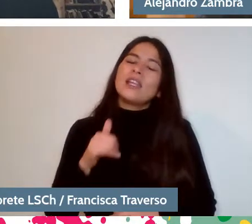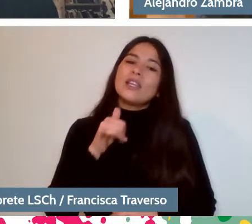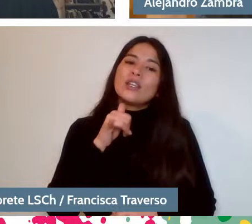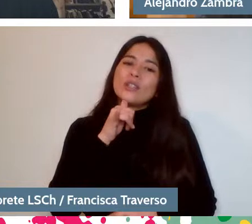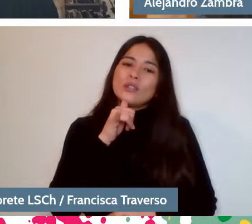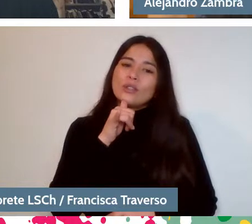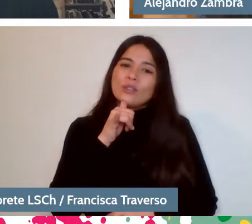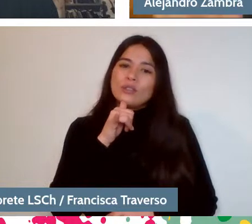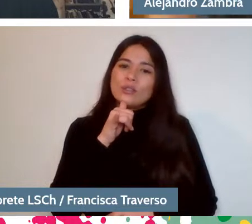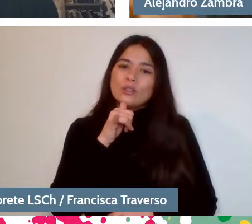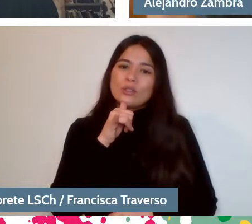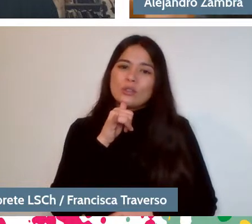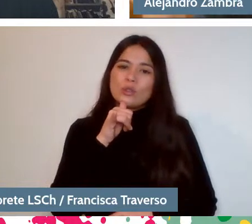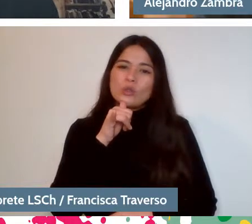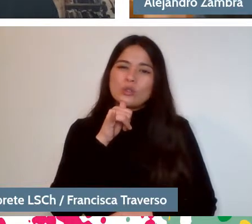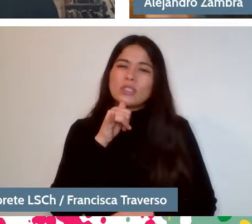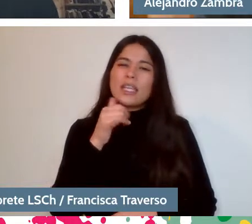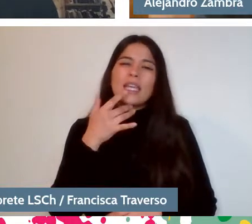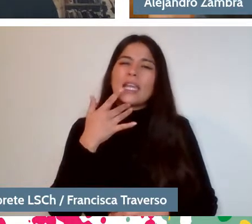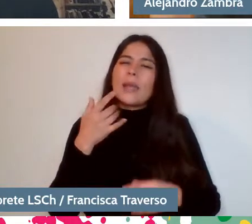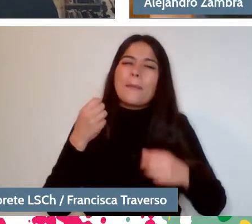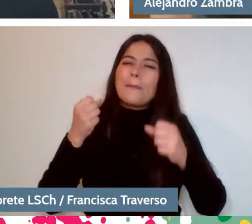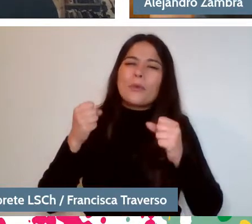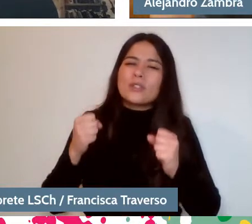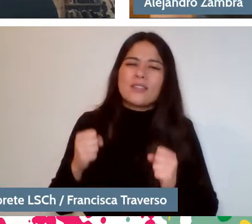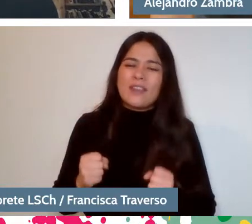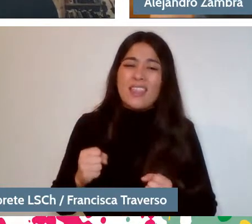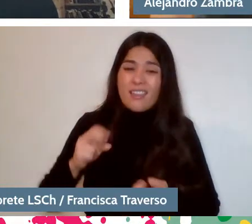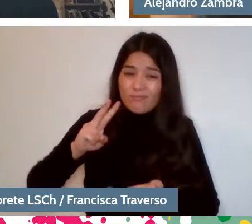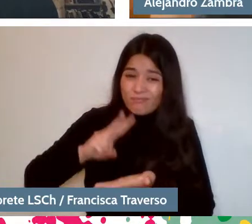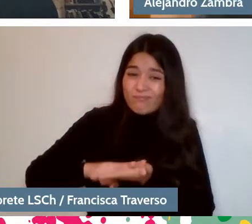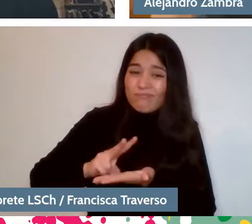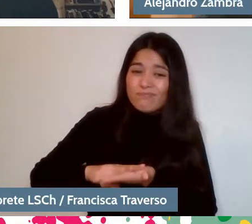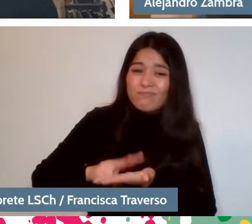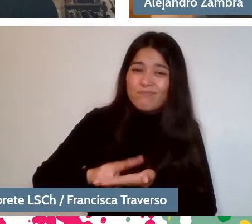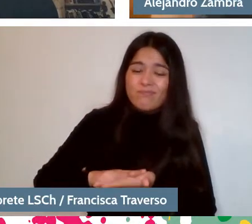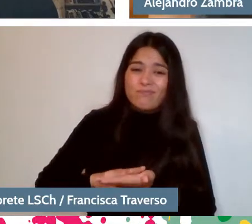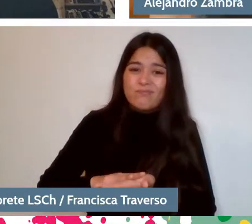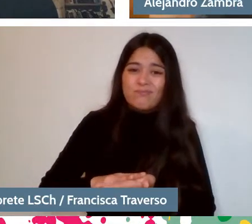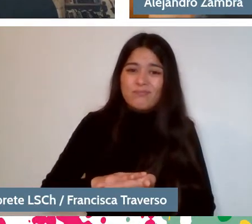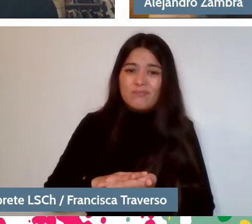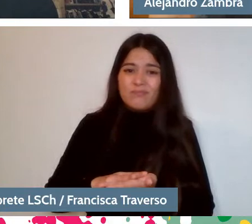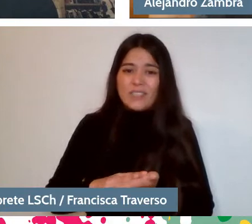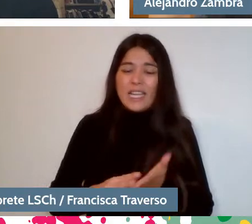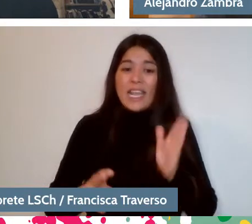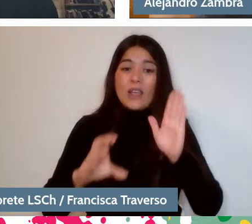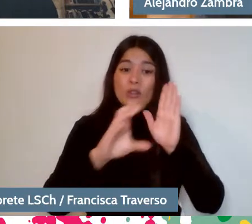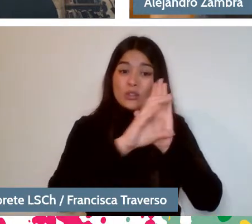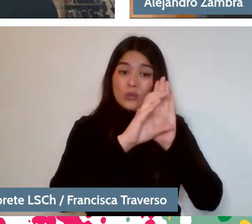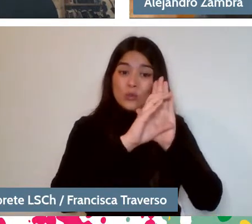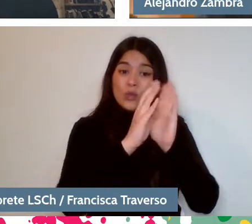What real possibility is there that this book will be read.